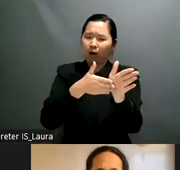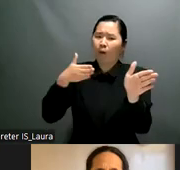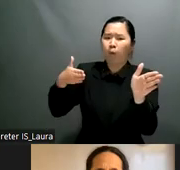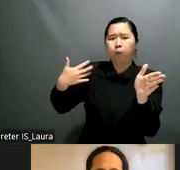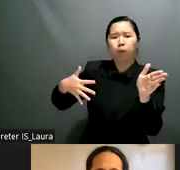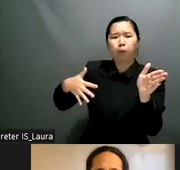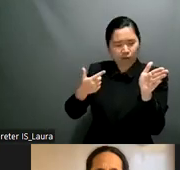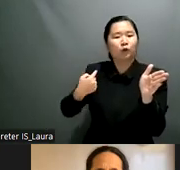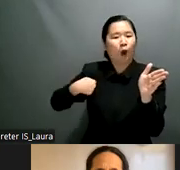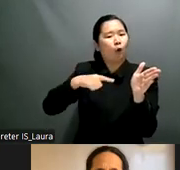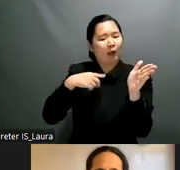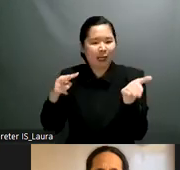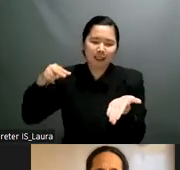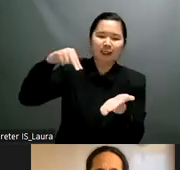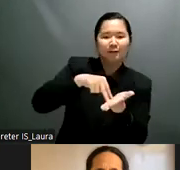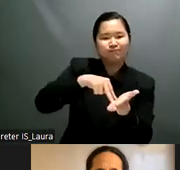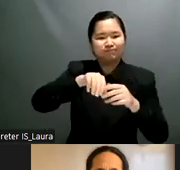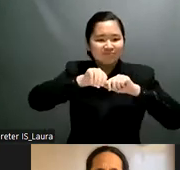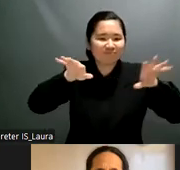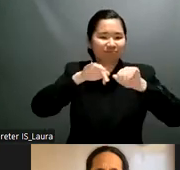include how can they include themselves